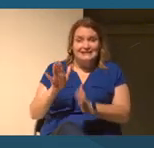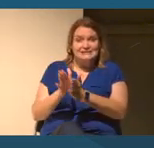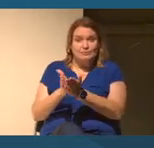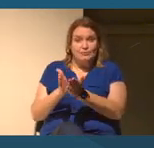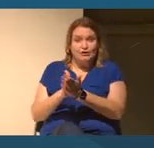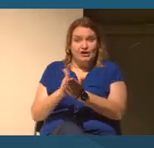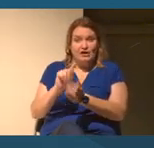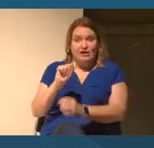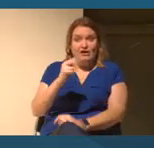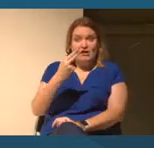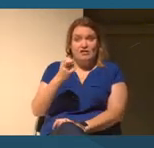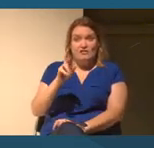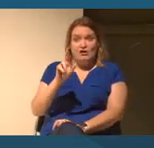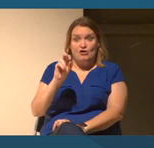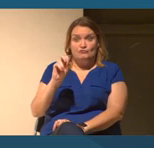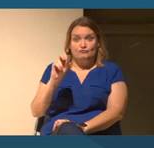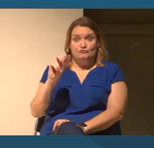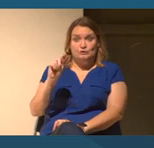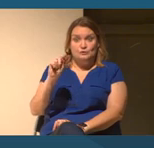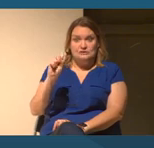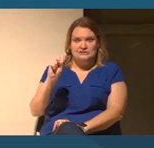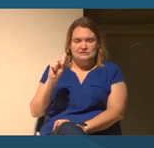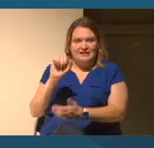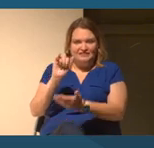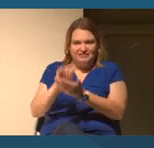There had never been anything I know, Dark Ages.